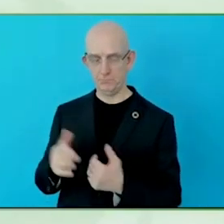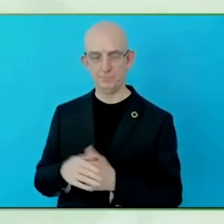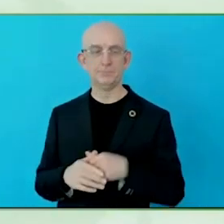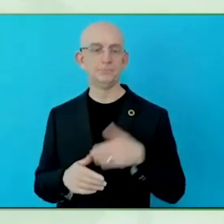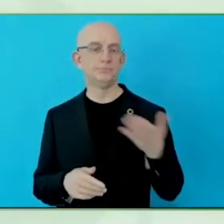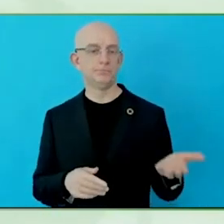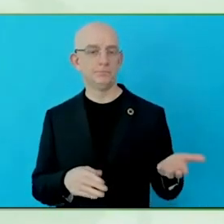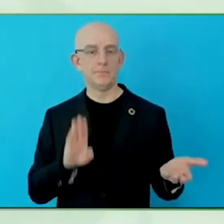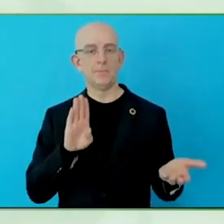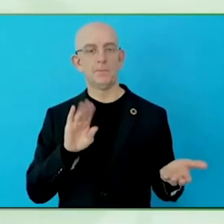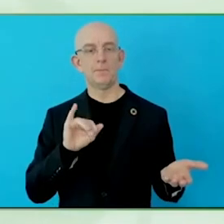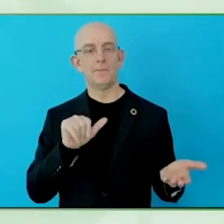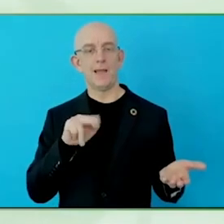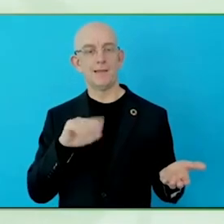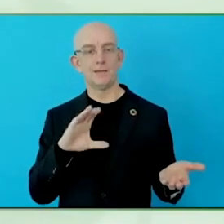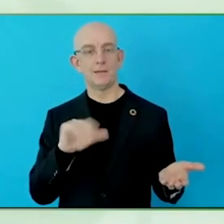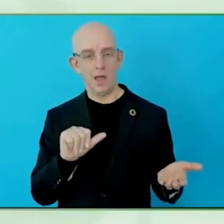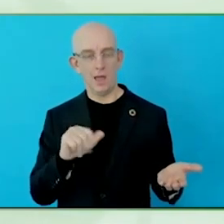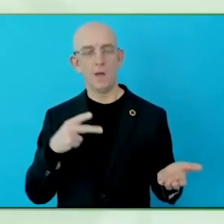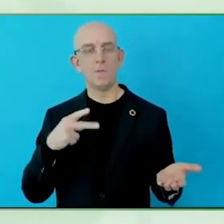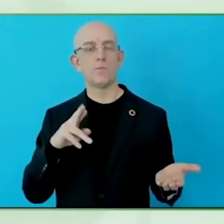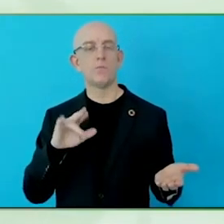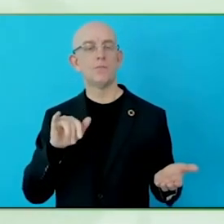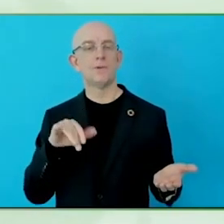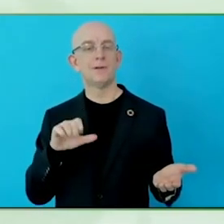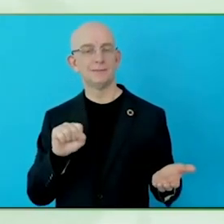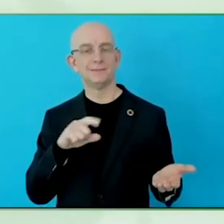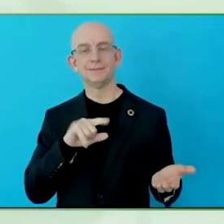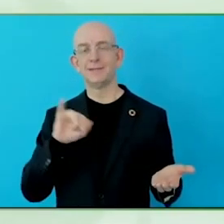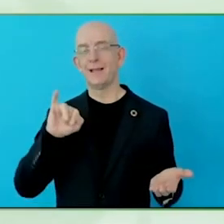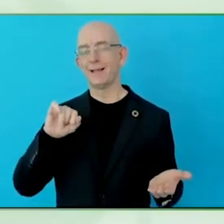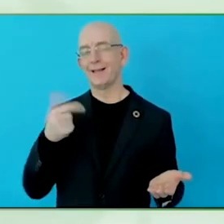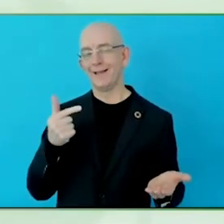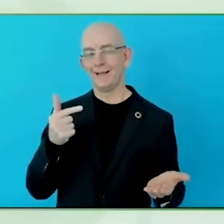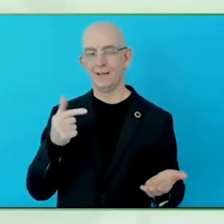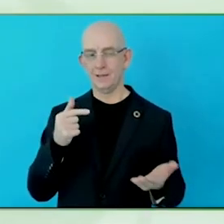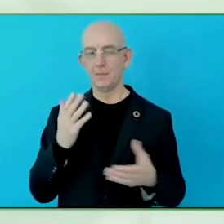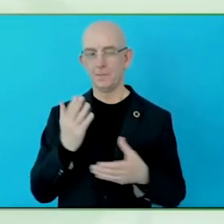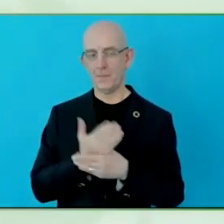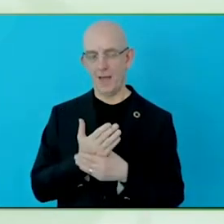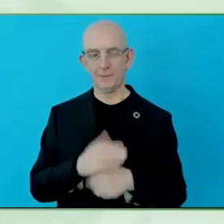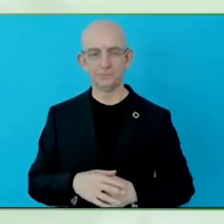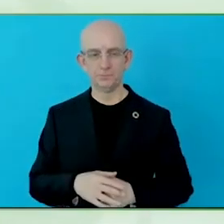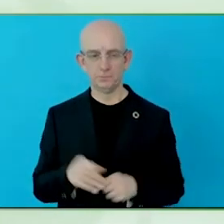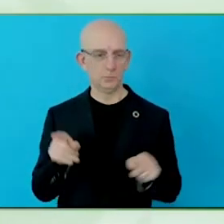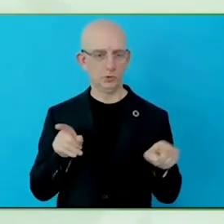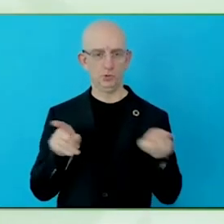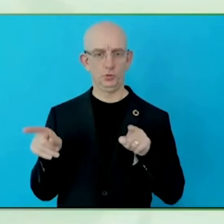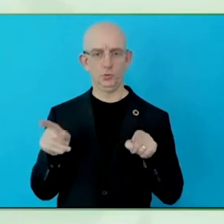organisations, and they are going to be telling us what incredible things they have done in their banks, but first, they are going to